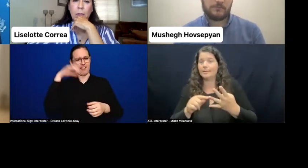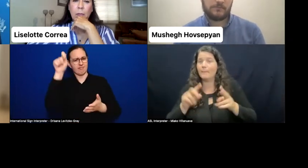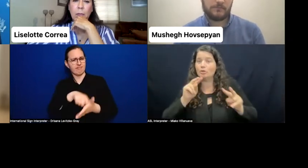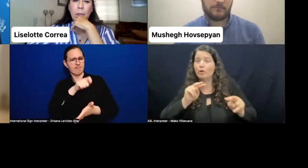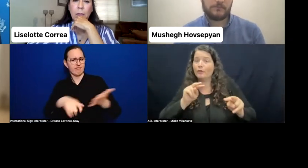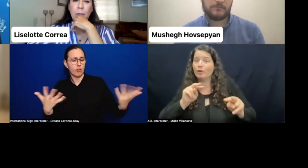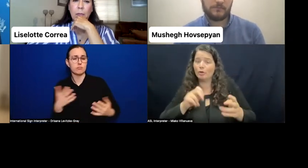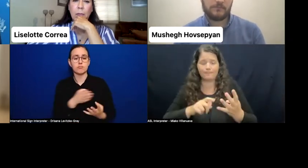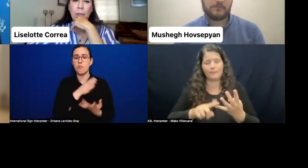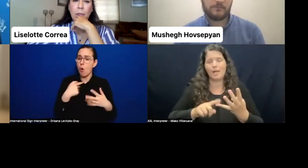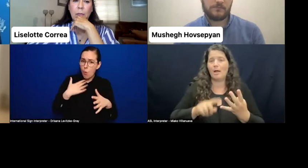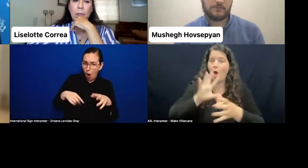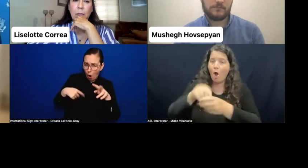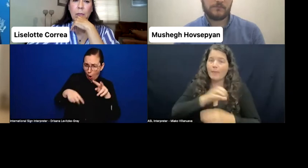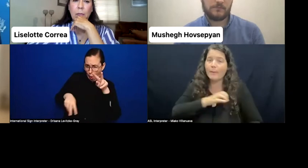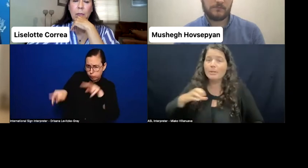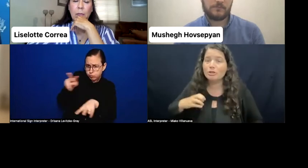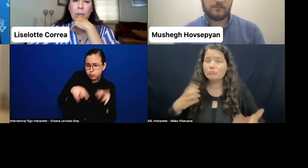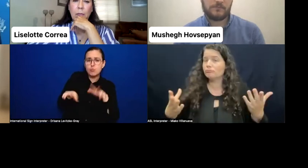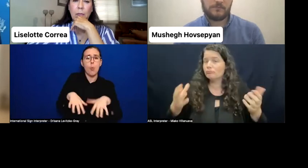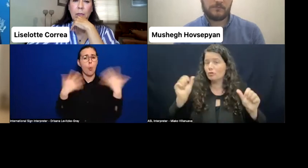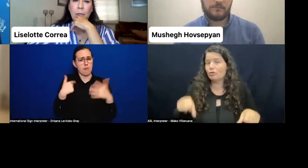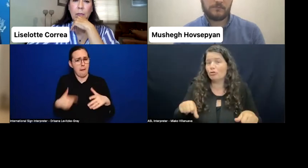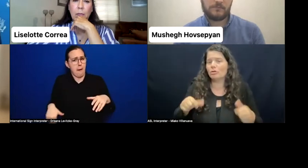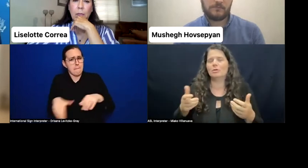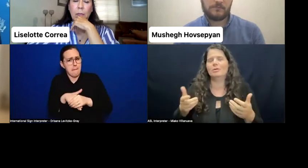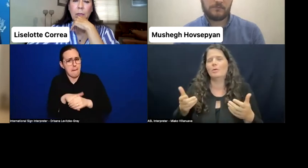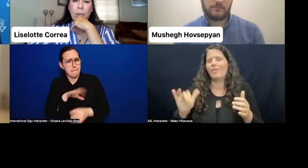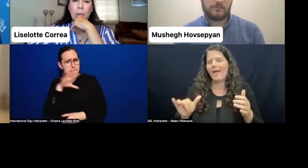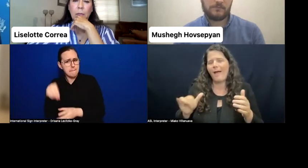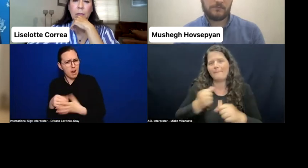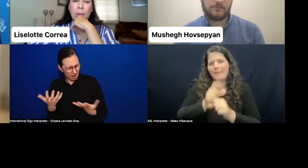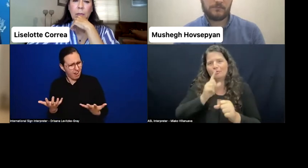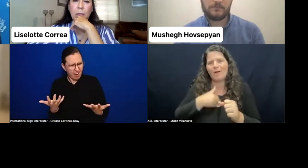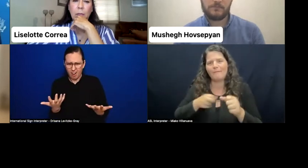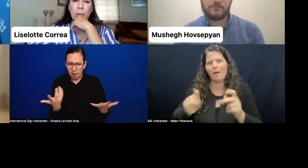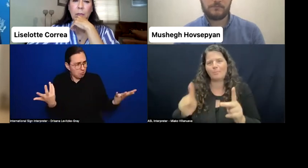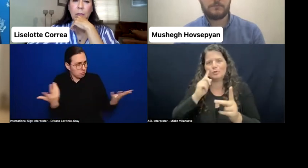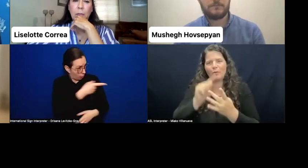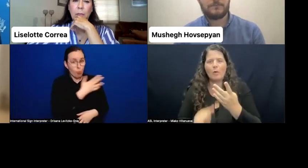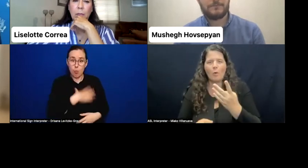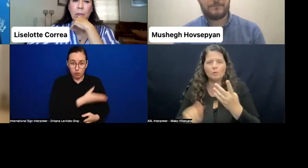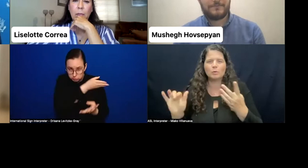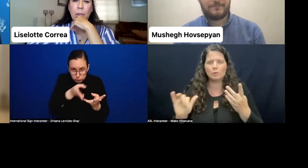And I think that we have to work more with political parties